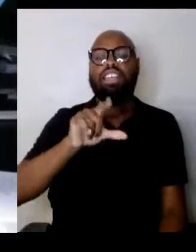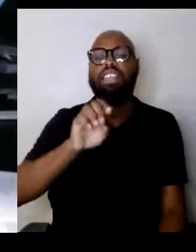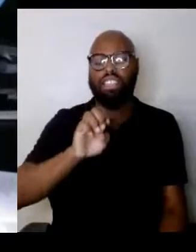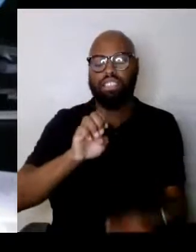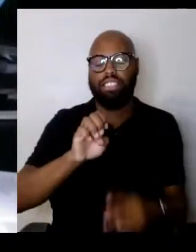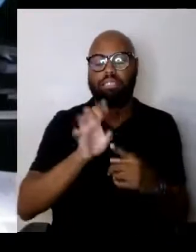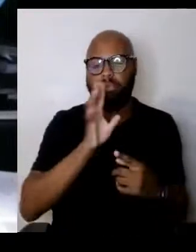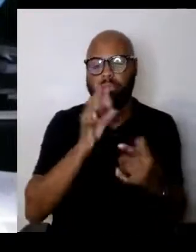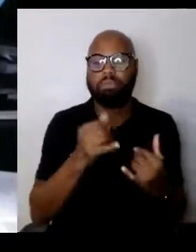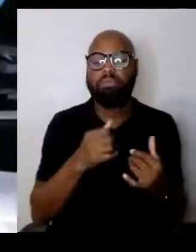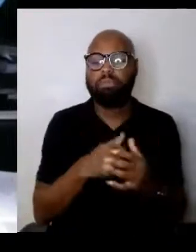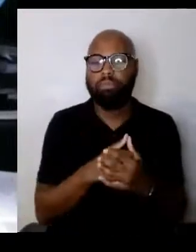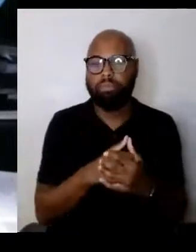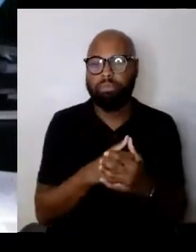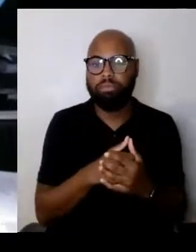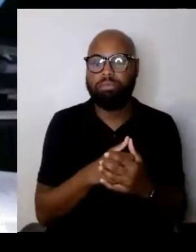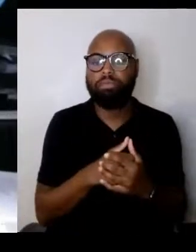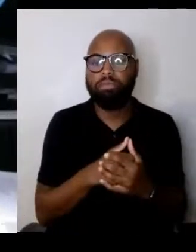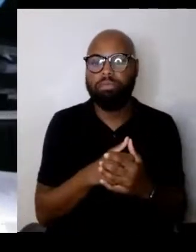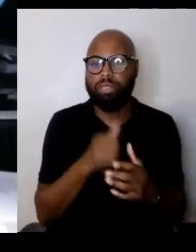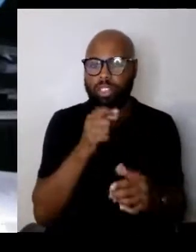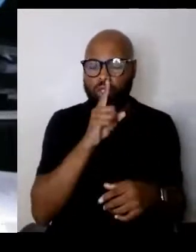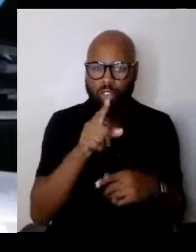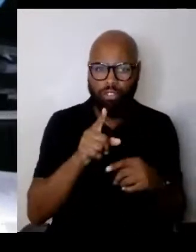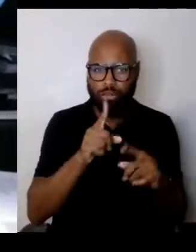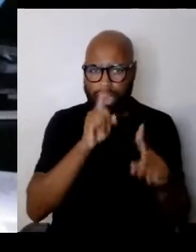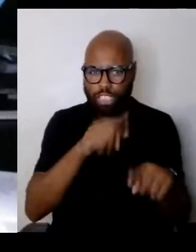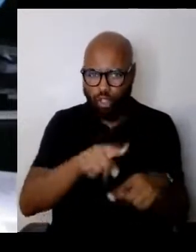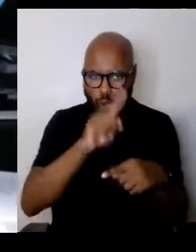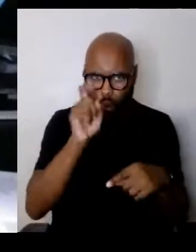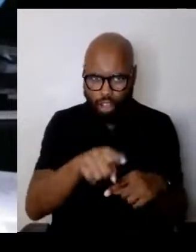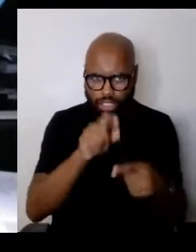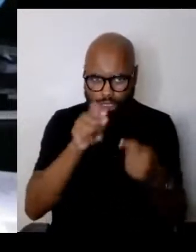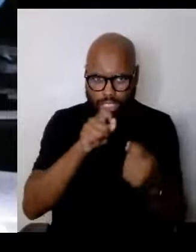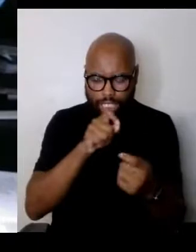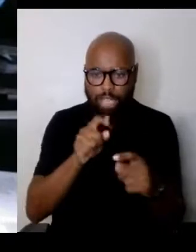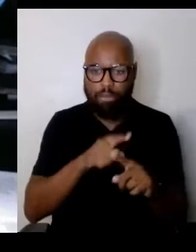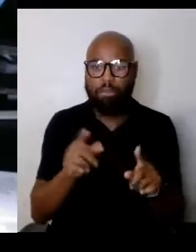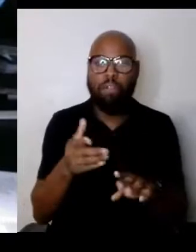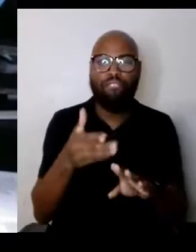before I came to live in the United States, I lived in Australia and you know,